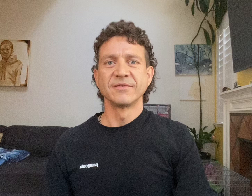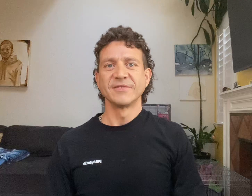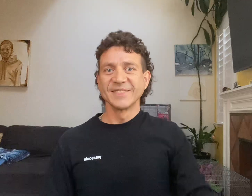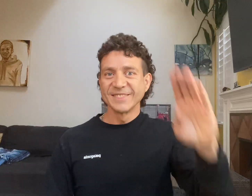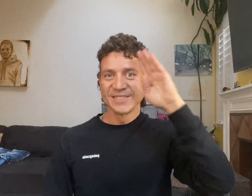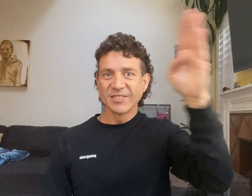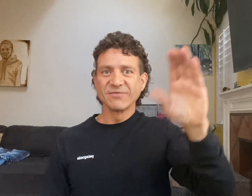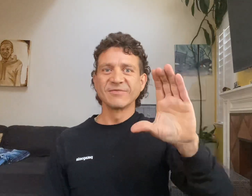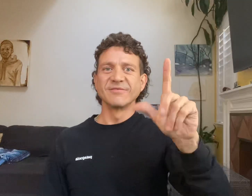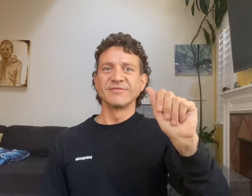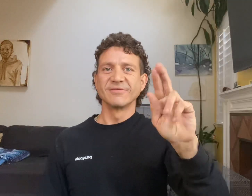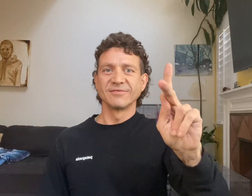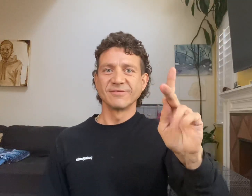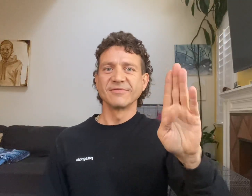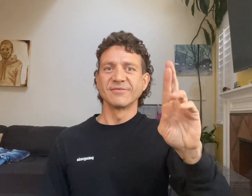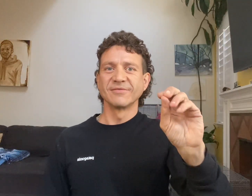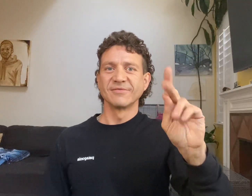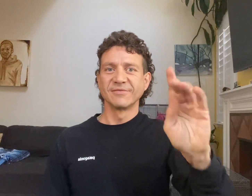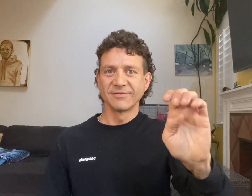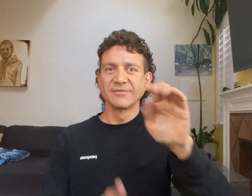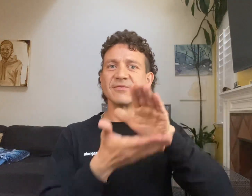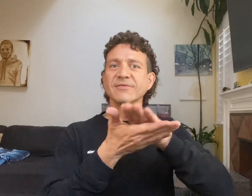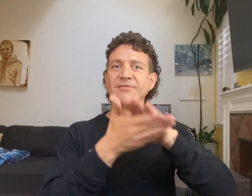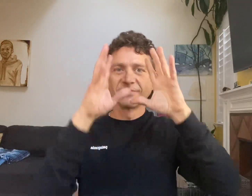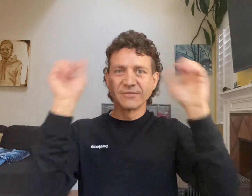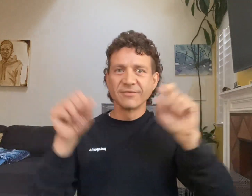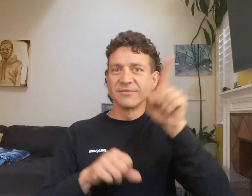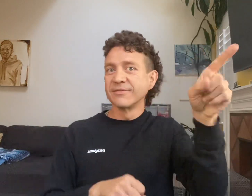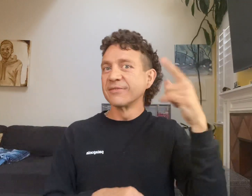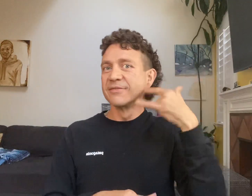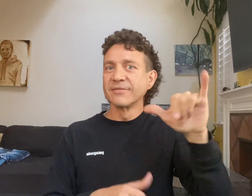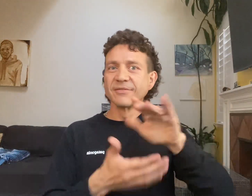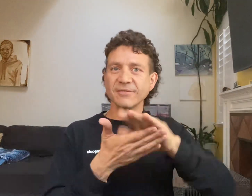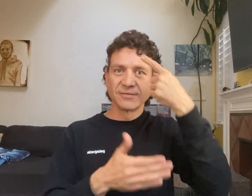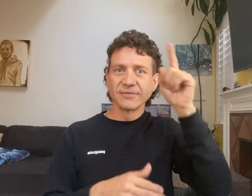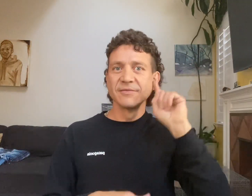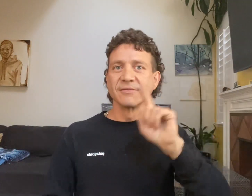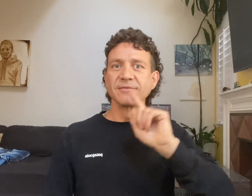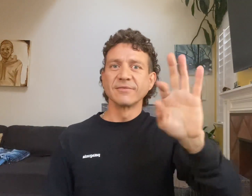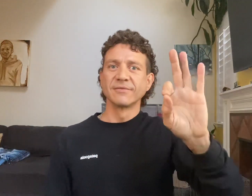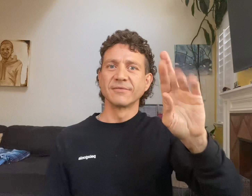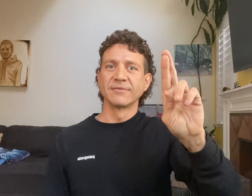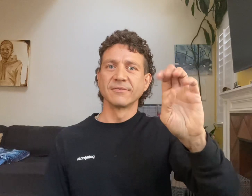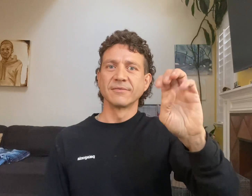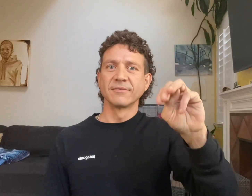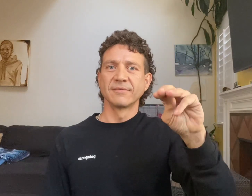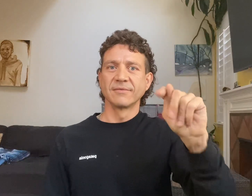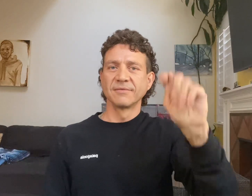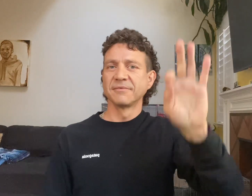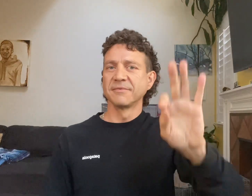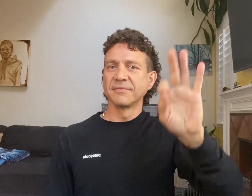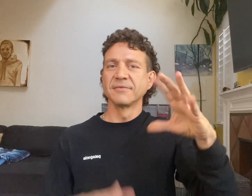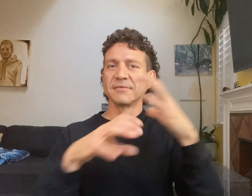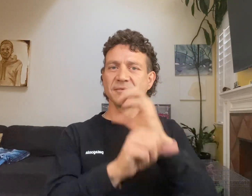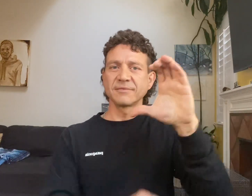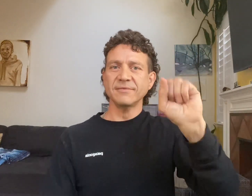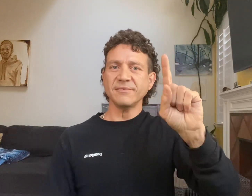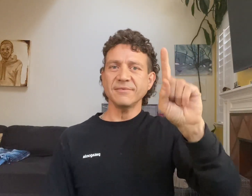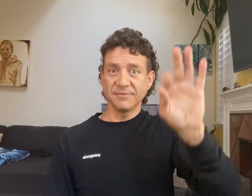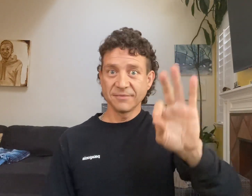Hello Clark Brooke, school superintendent of California School for the Deaf Fremont (CSD)